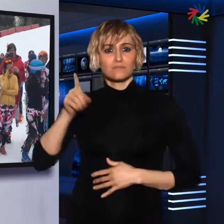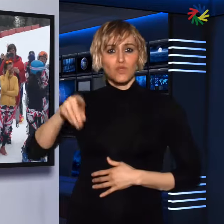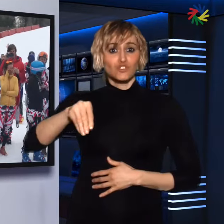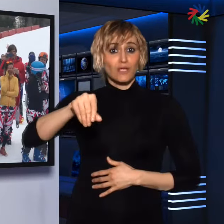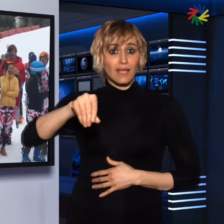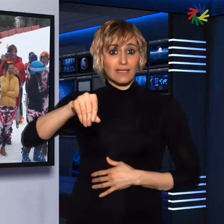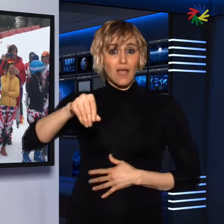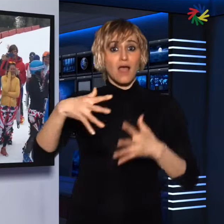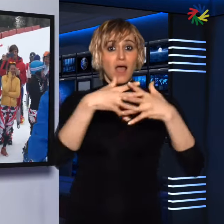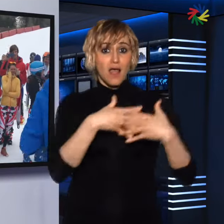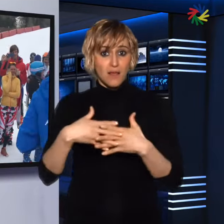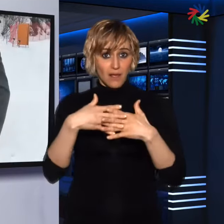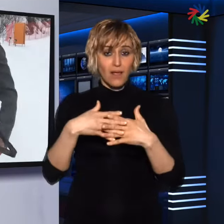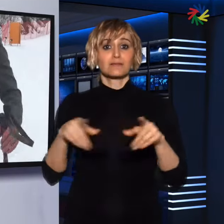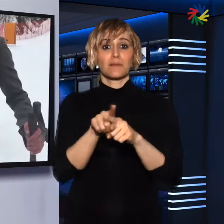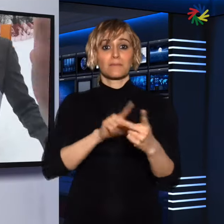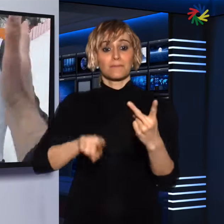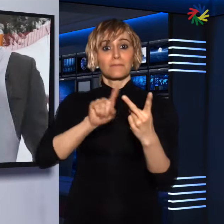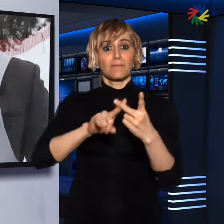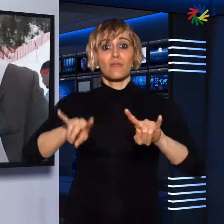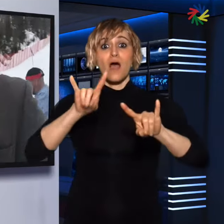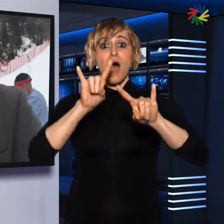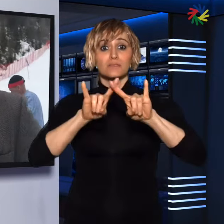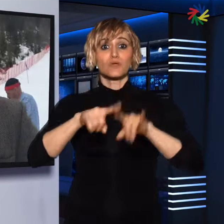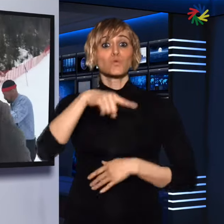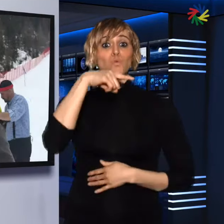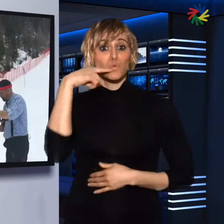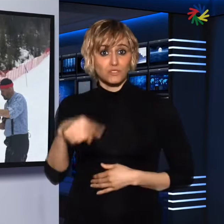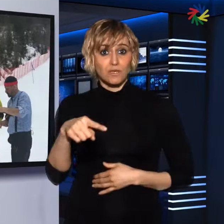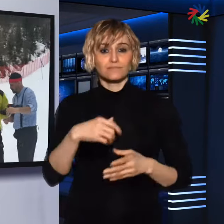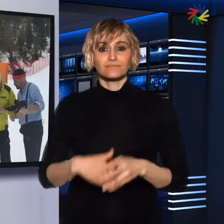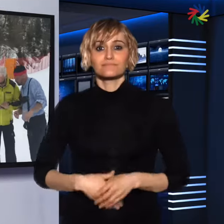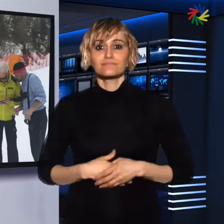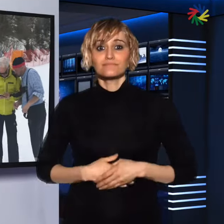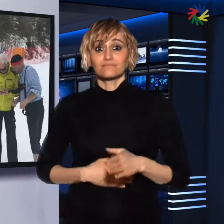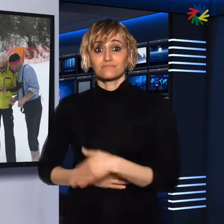16th Salt Lake, USA and 18th Khanty-Mansiysk / Magnitogorsk, Russia.